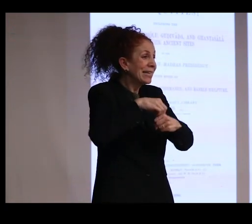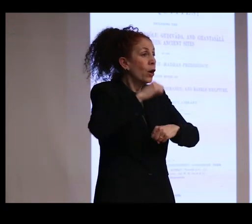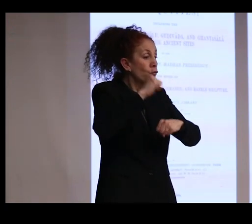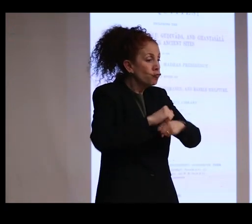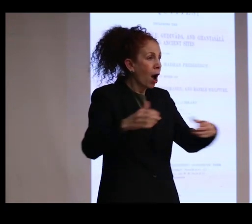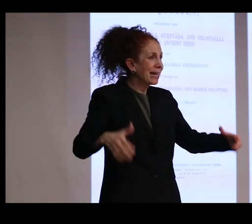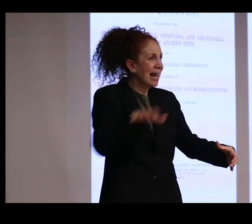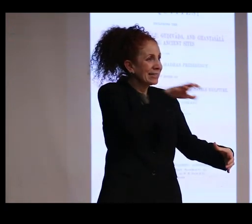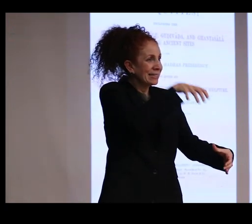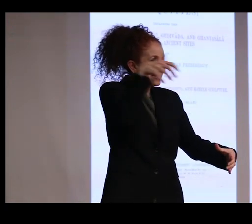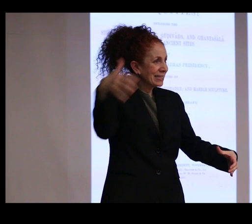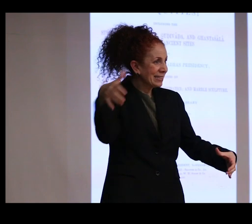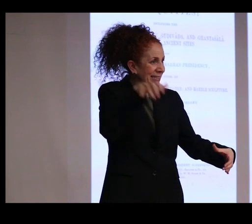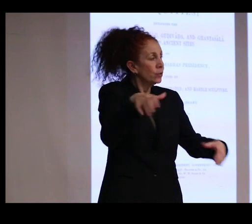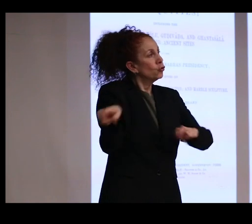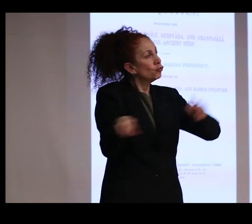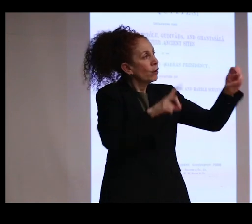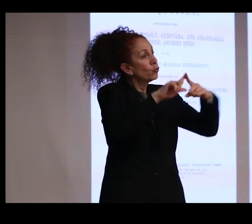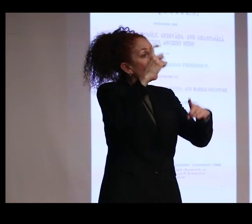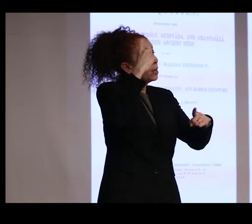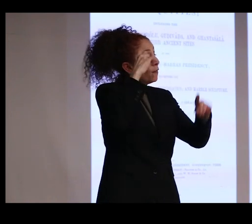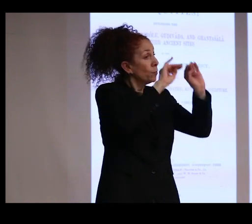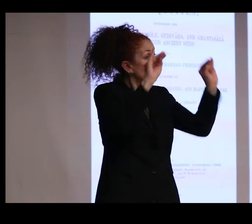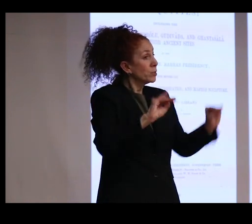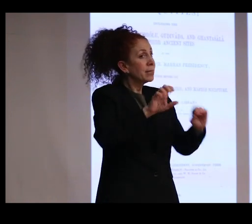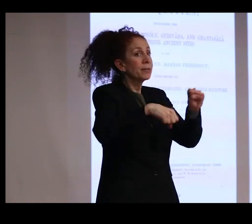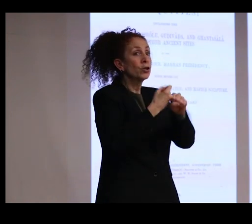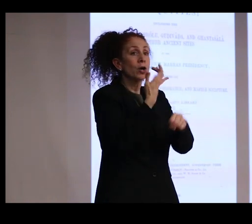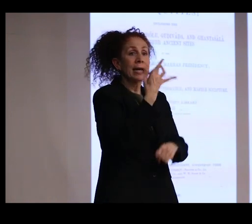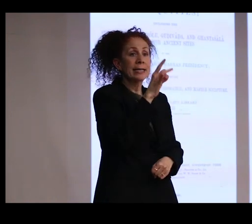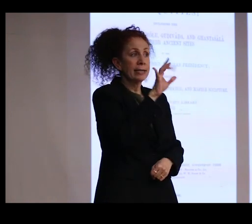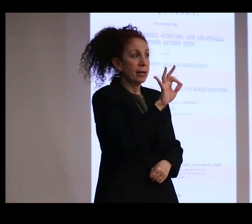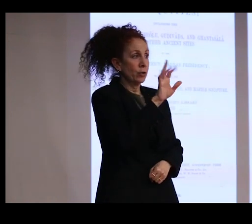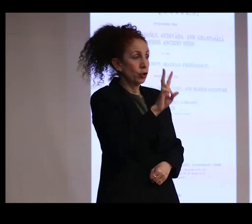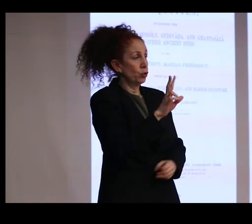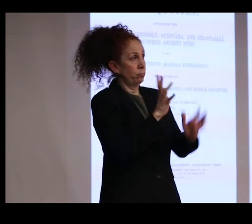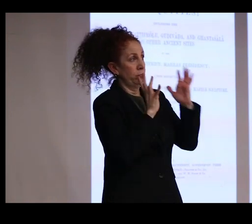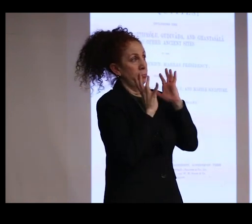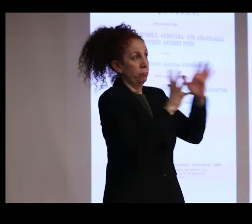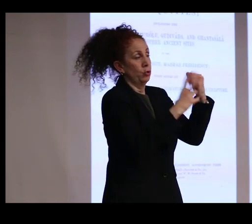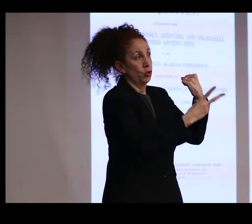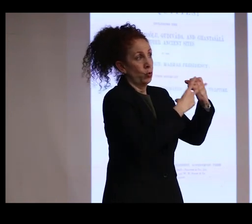And it was transferred to the Government Museum in 1892 where it remained in storage for 24 years